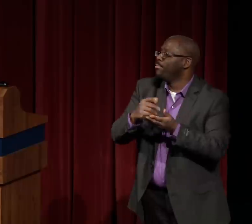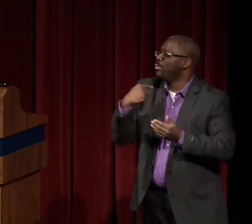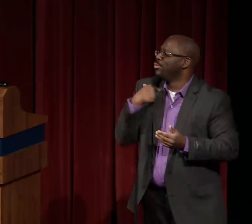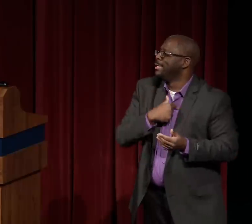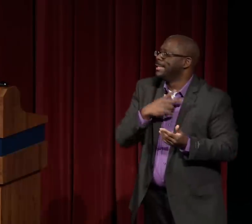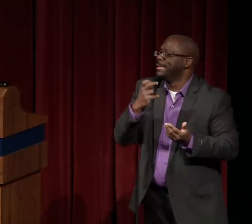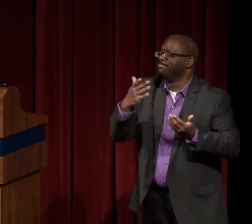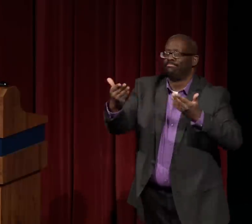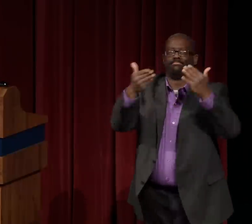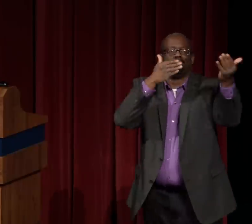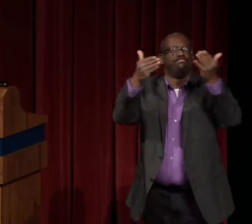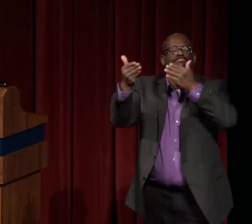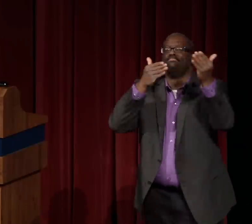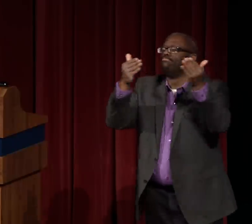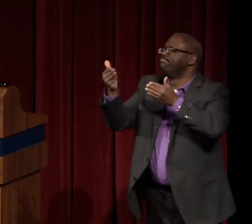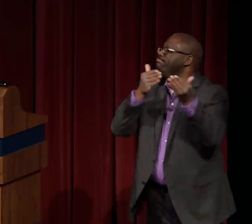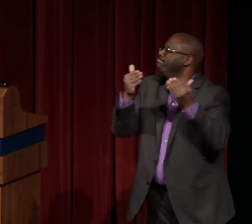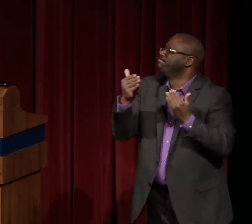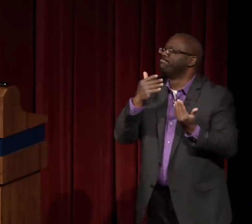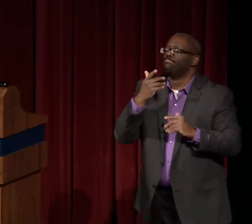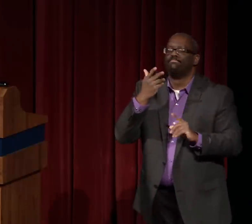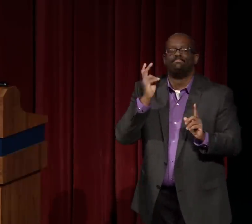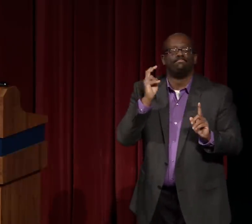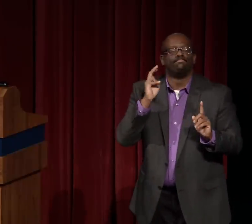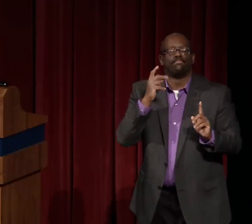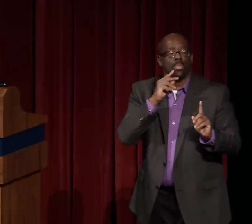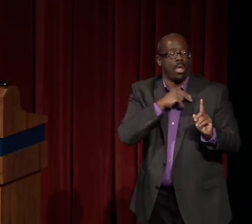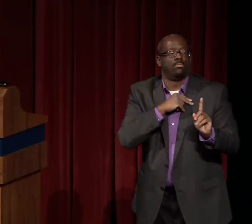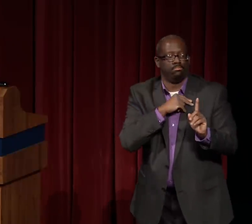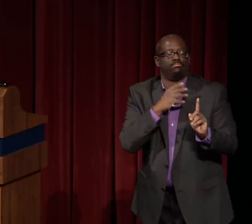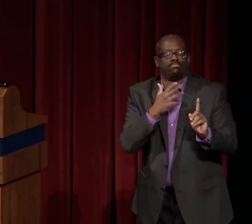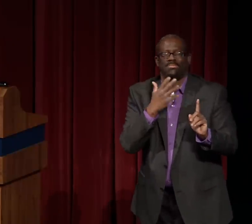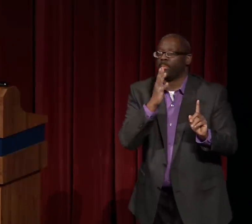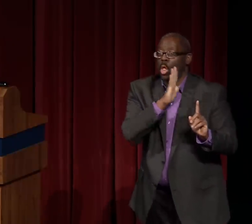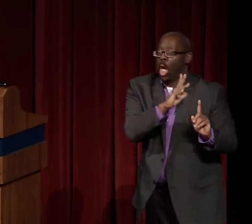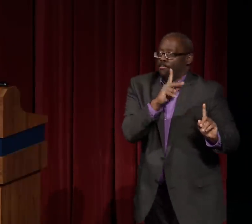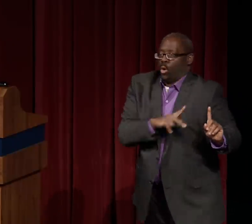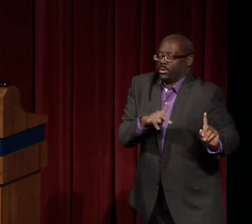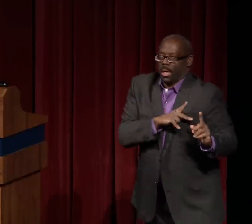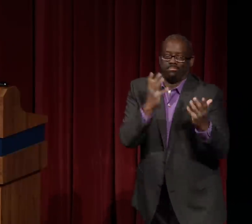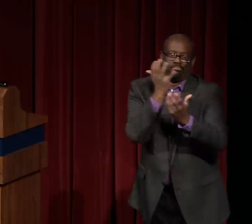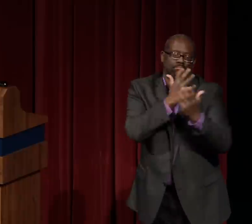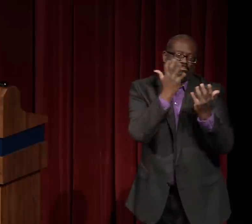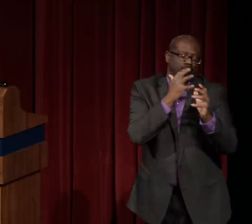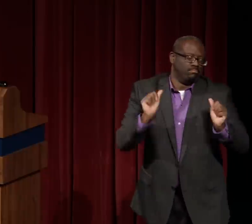The powerful presence that she had.